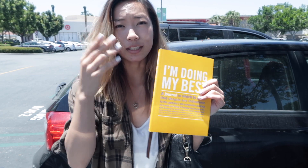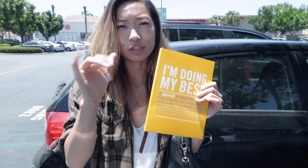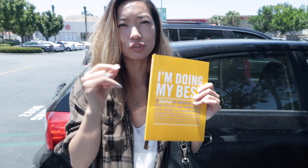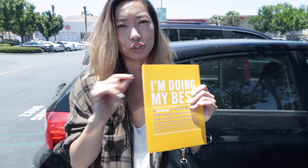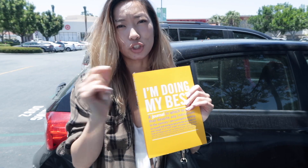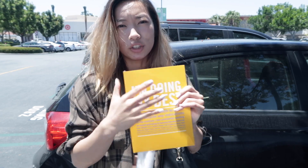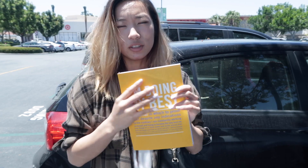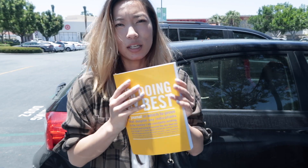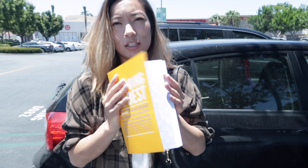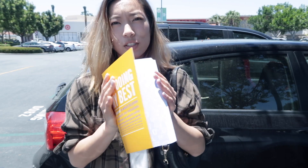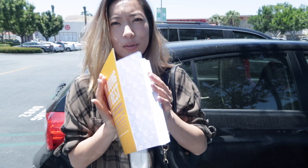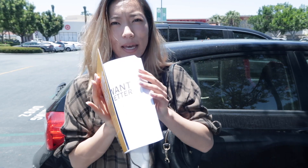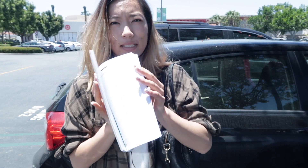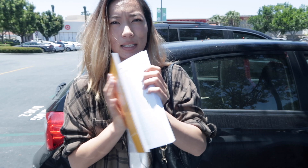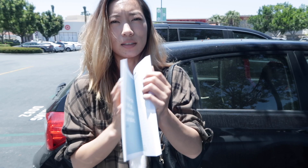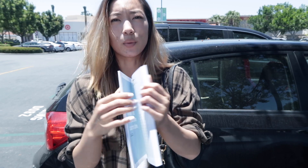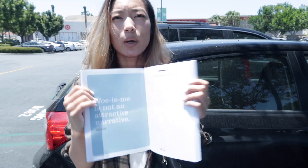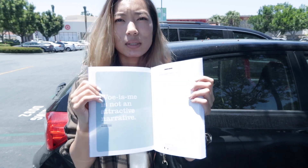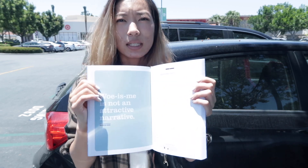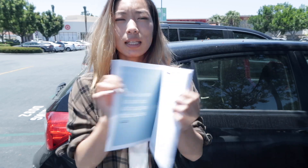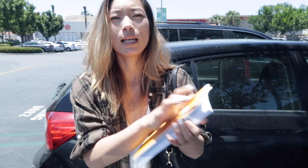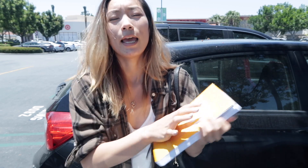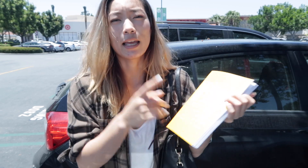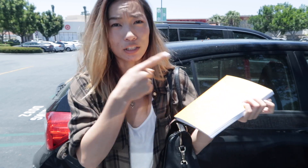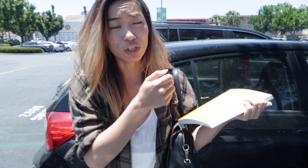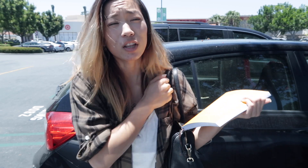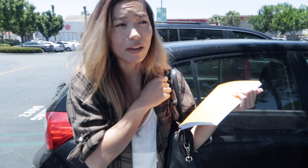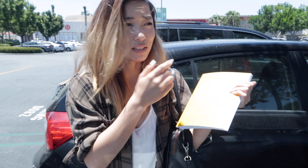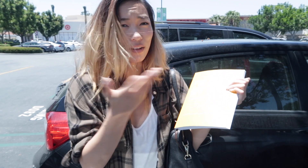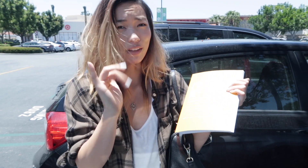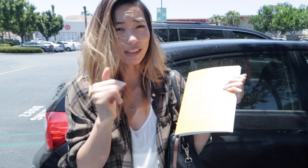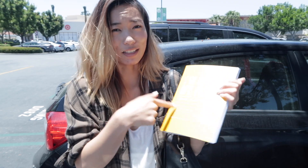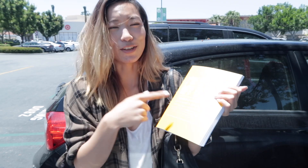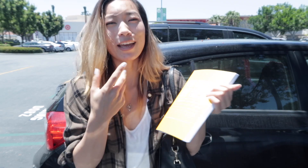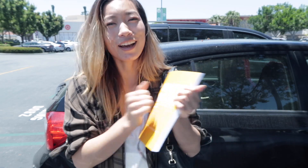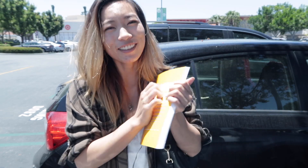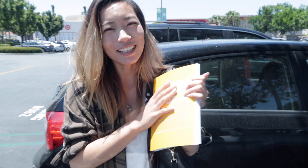journal so it has like little quotes in it. She loves stuff like this. So I got her this and